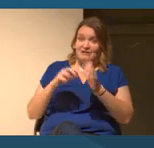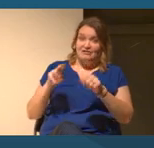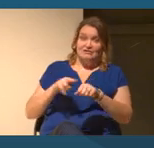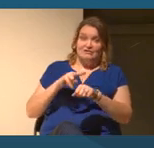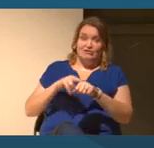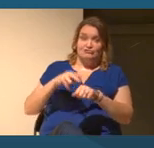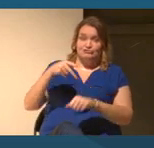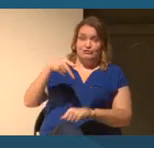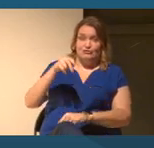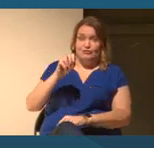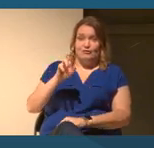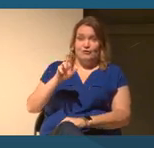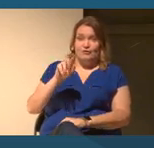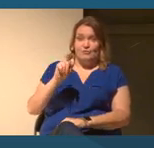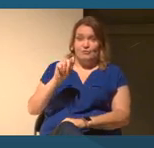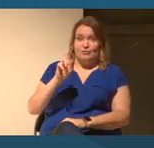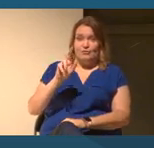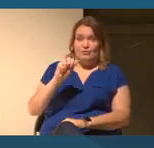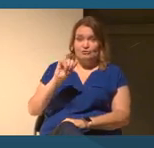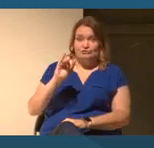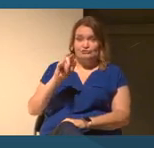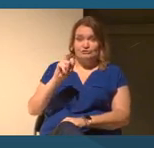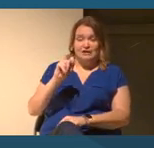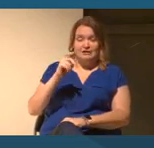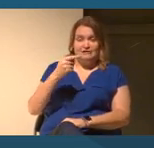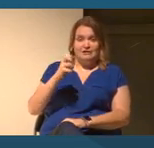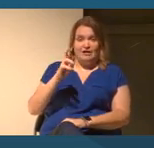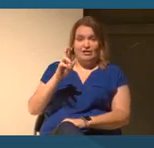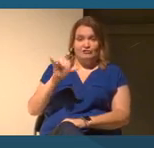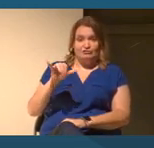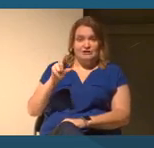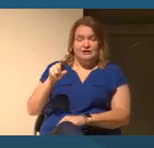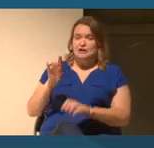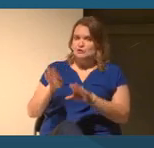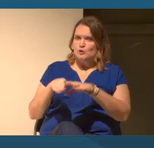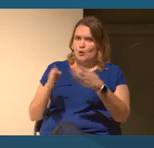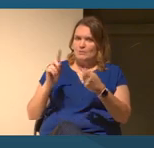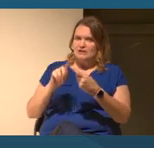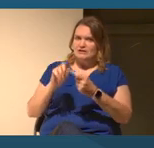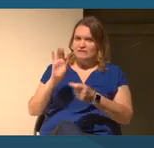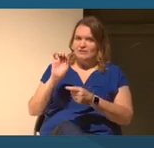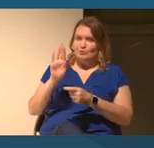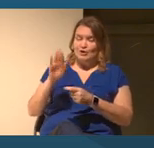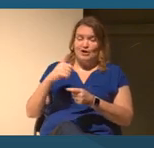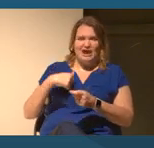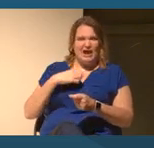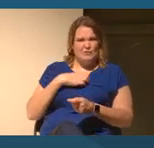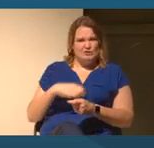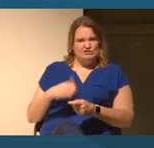It'll be up until February, but that exhibit is something that I wish I had when I was a younger student.